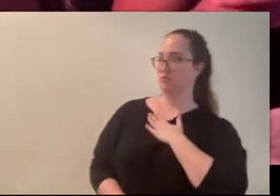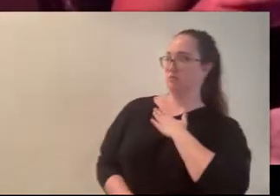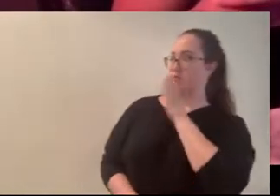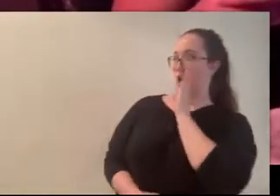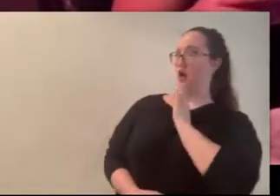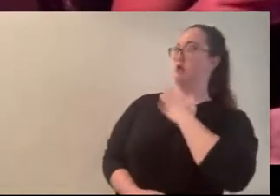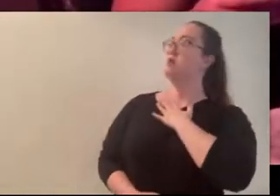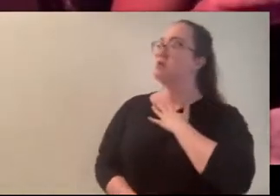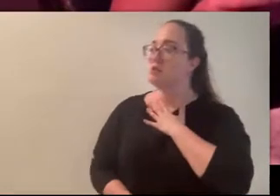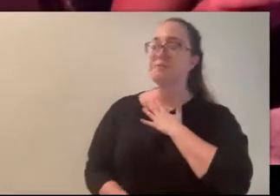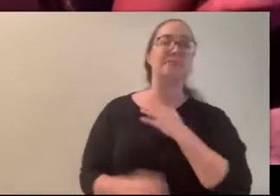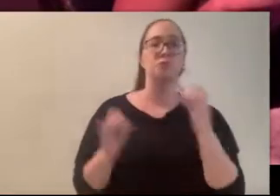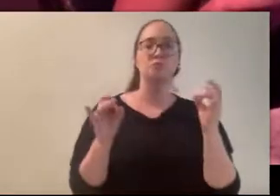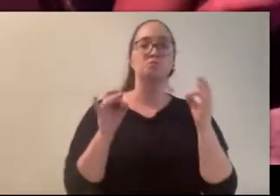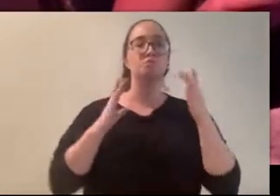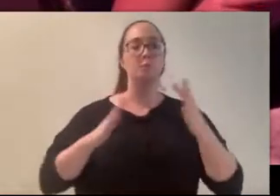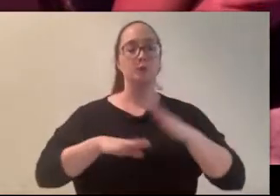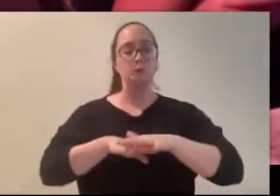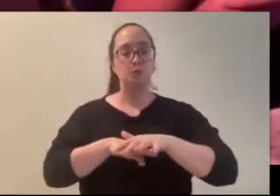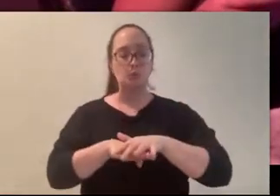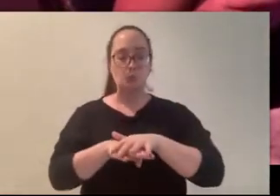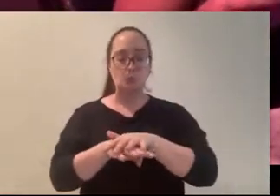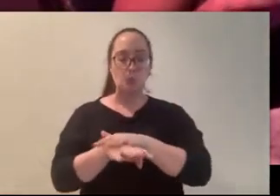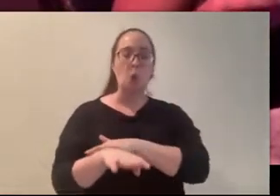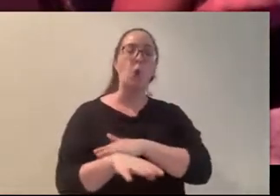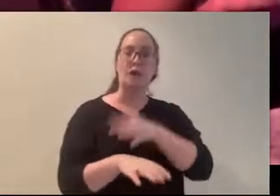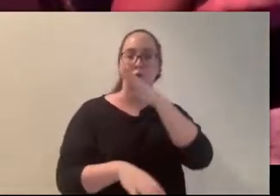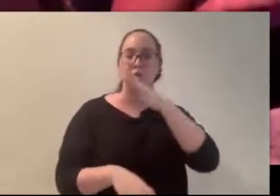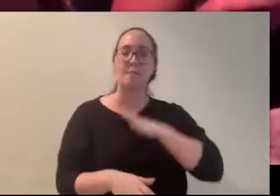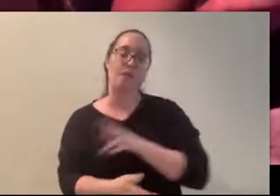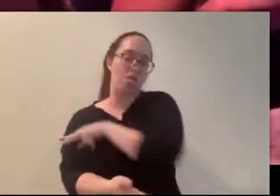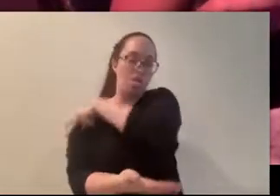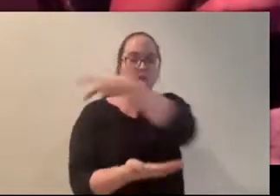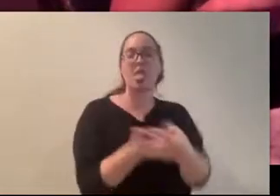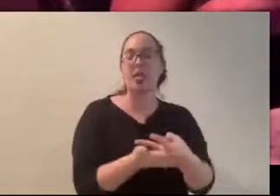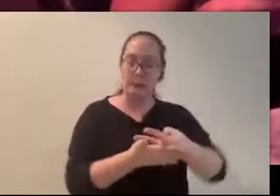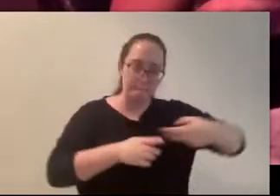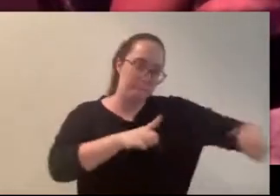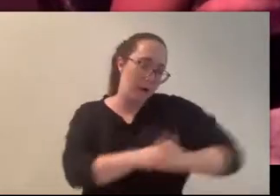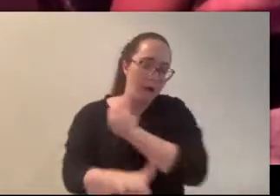torturous affair that left her beaten and covered in stab wounds and, when the killer